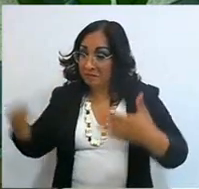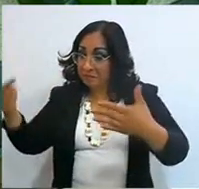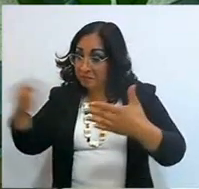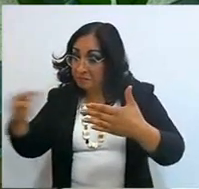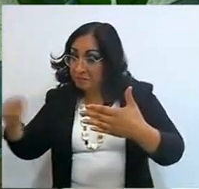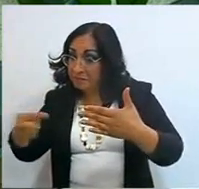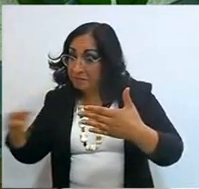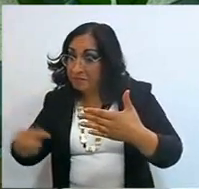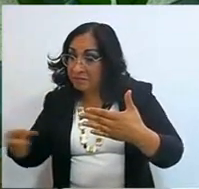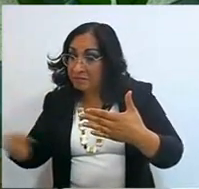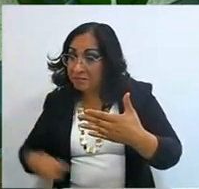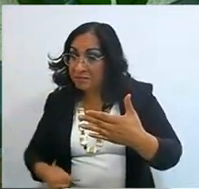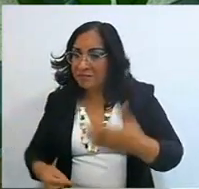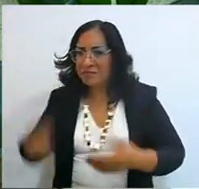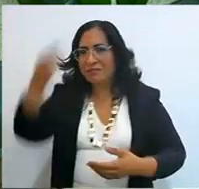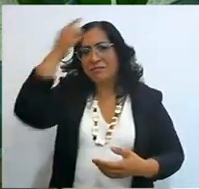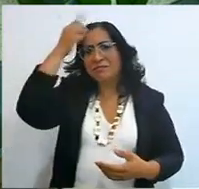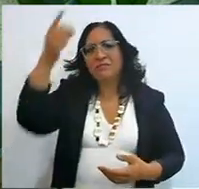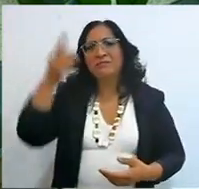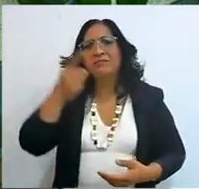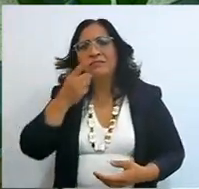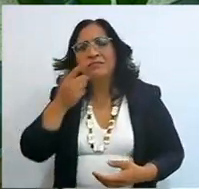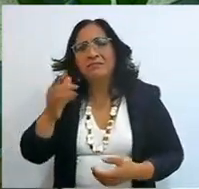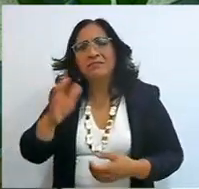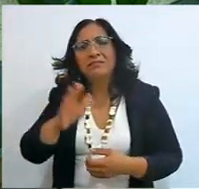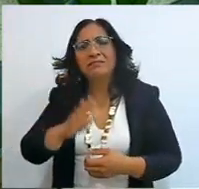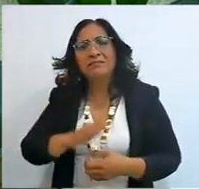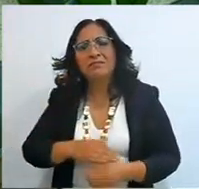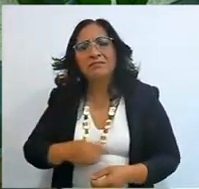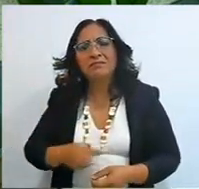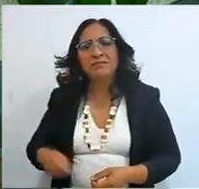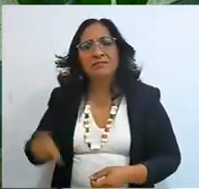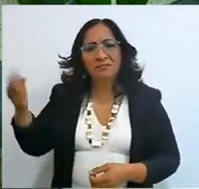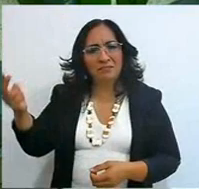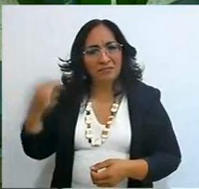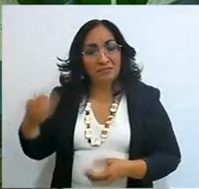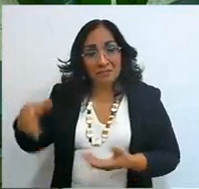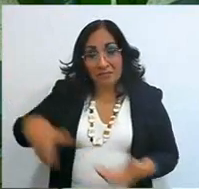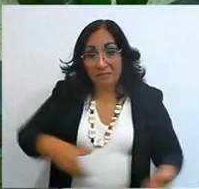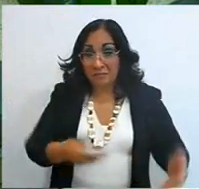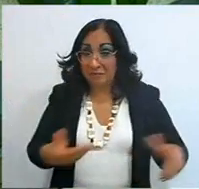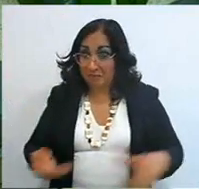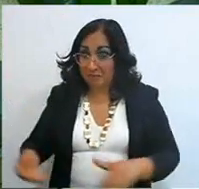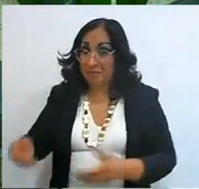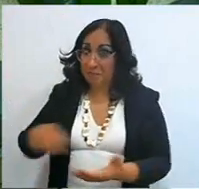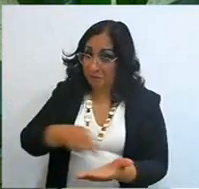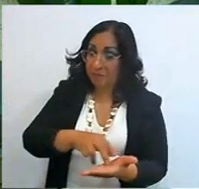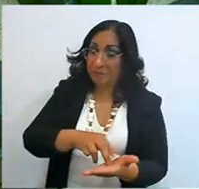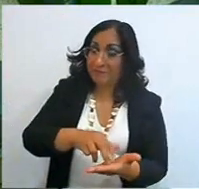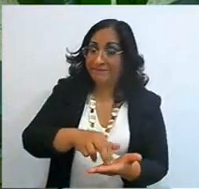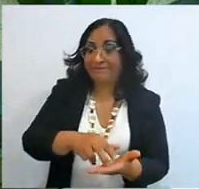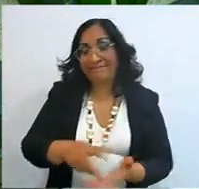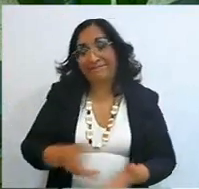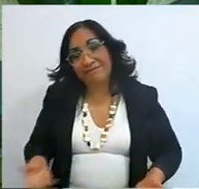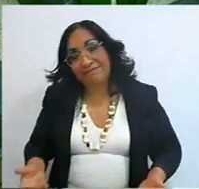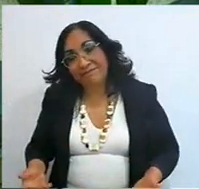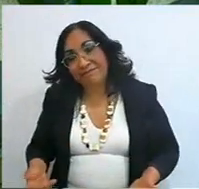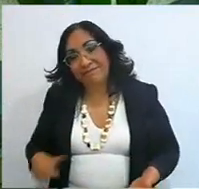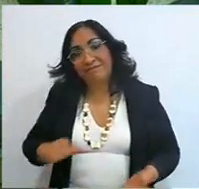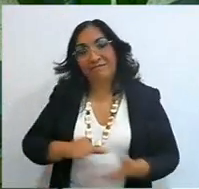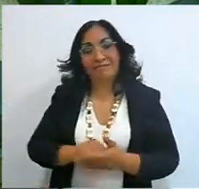where God is telling you this way you should go, look, well, some of you have known me for a long time,